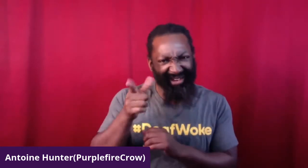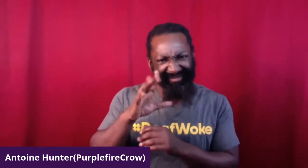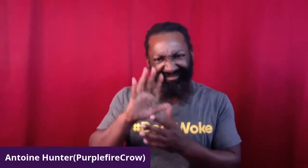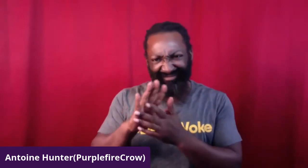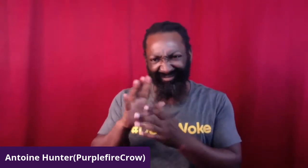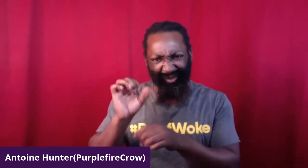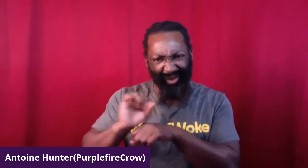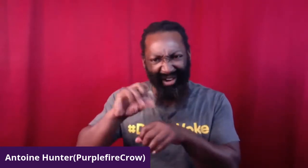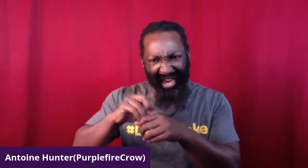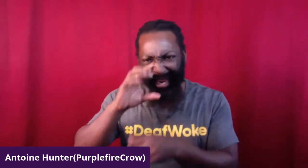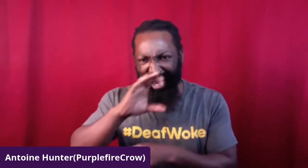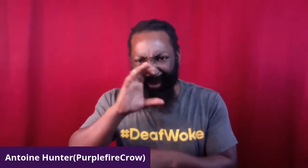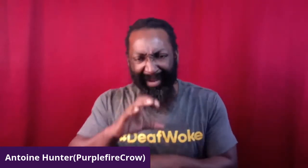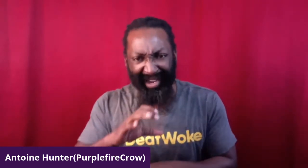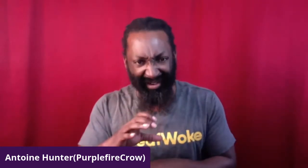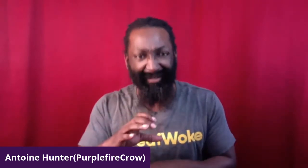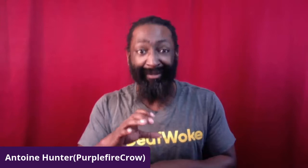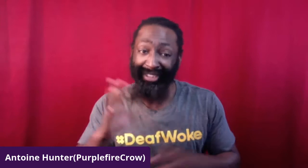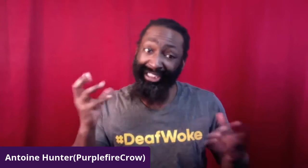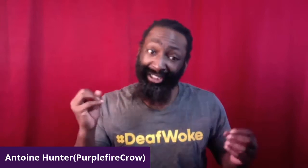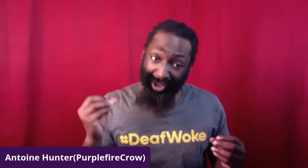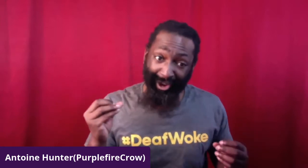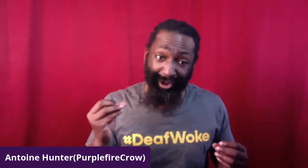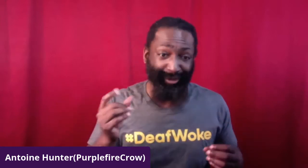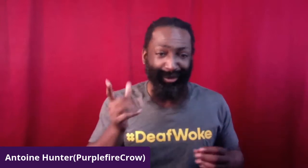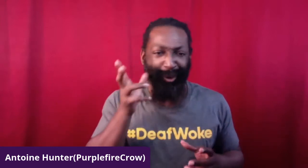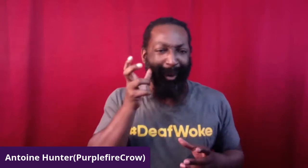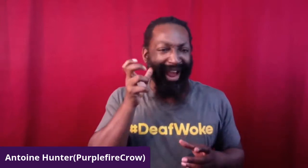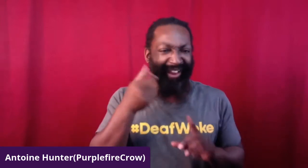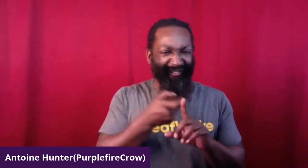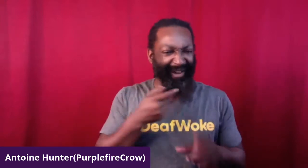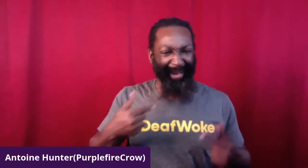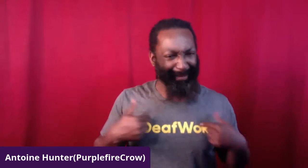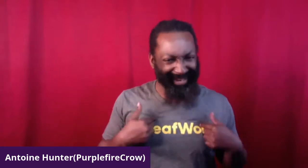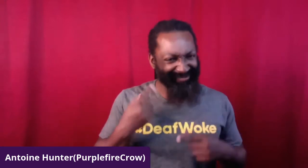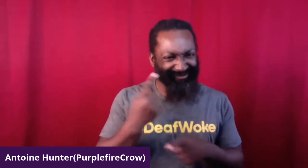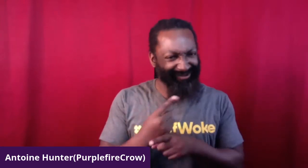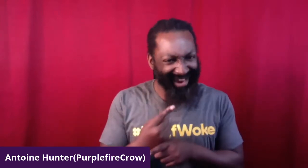he's been in so many different... Shows.